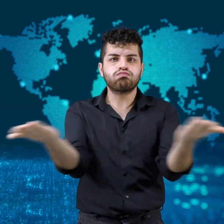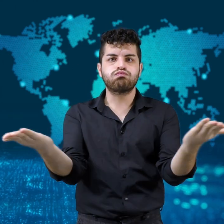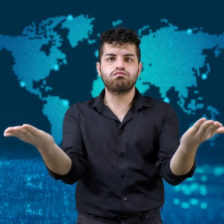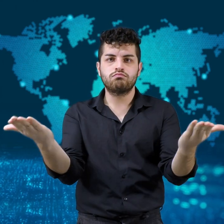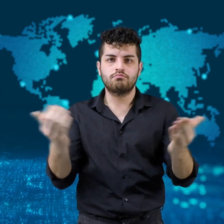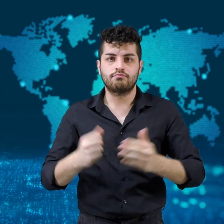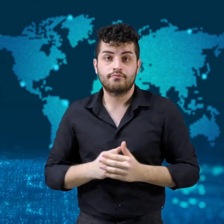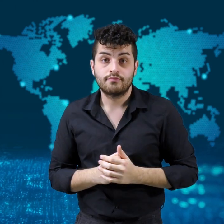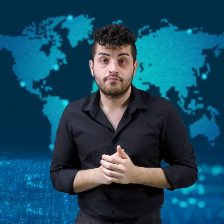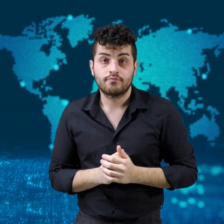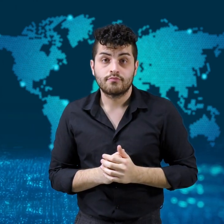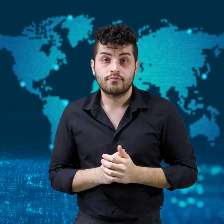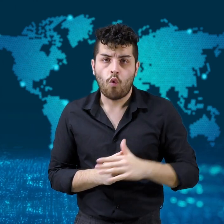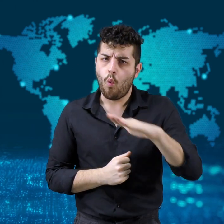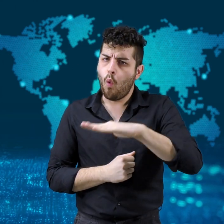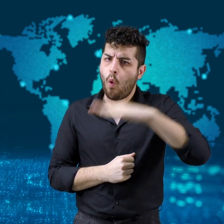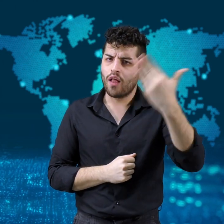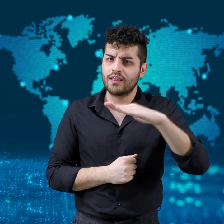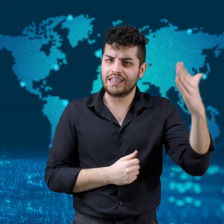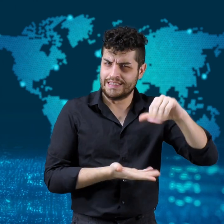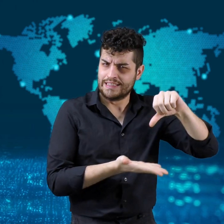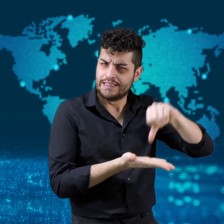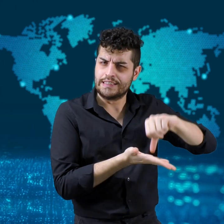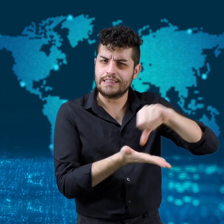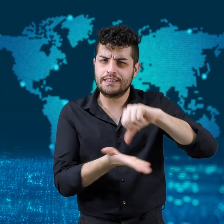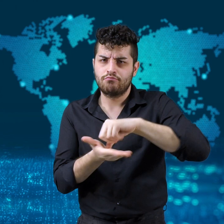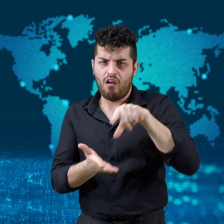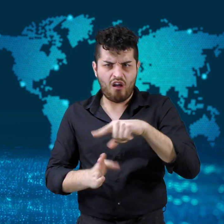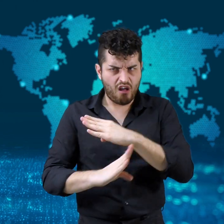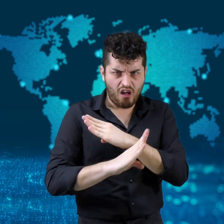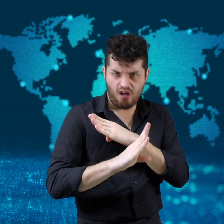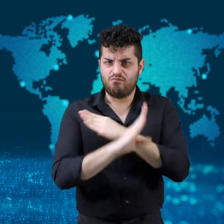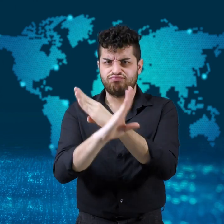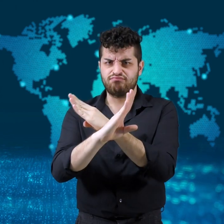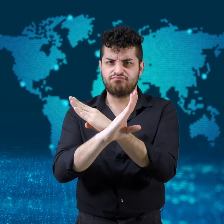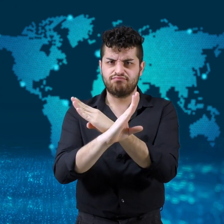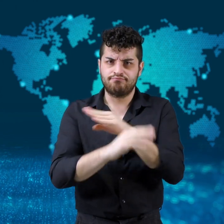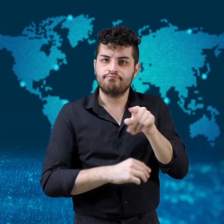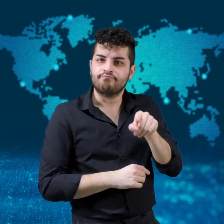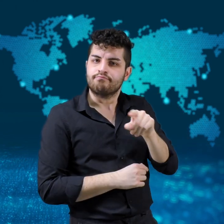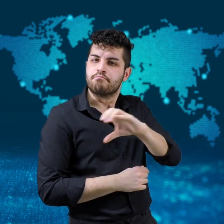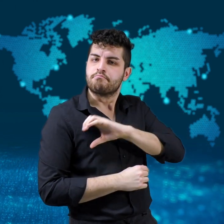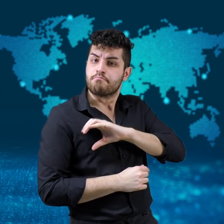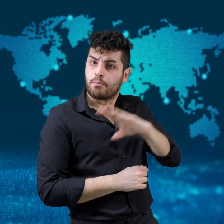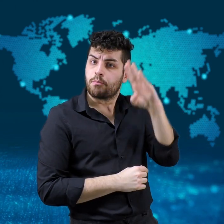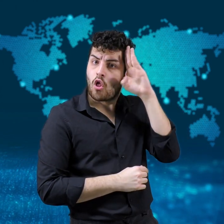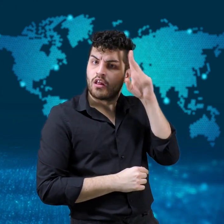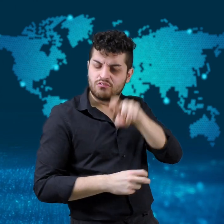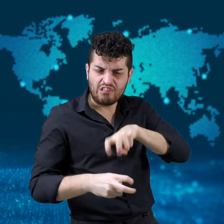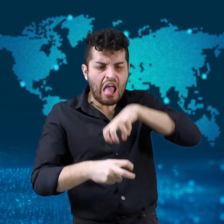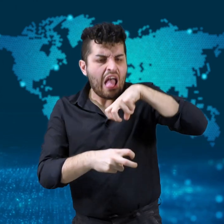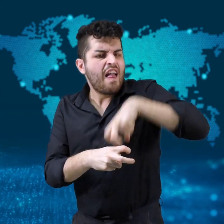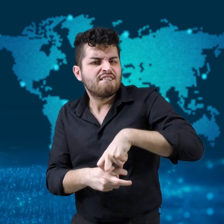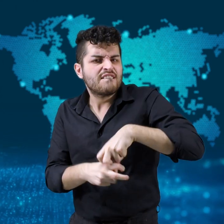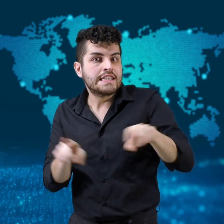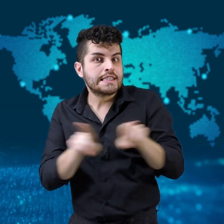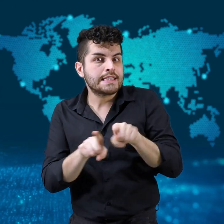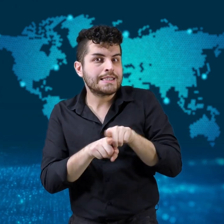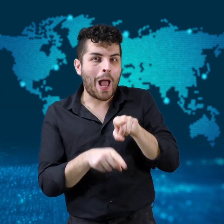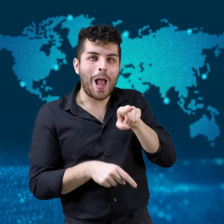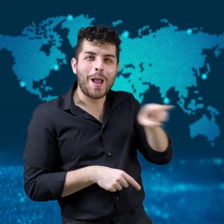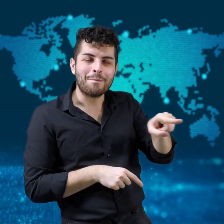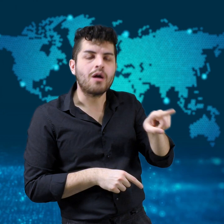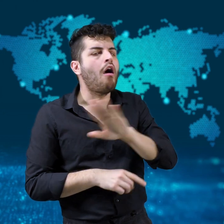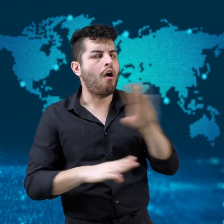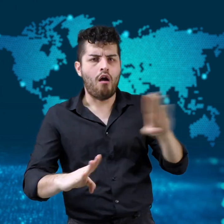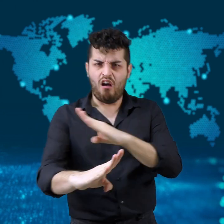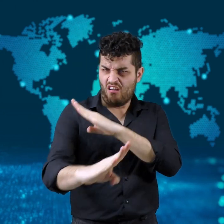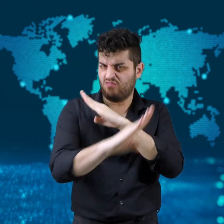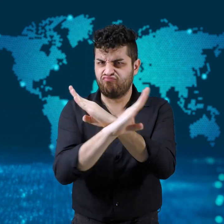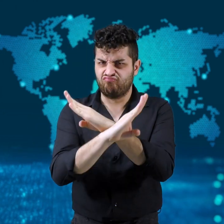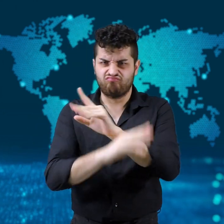Other cities banned chokeholds such as the one used on George Floyd.